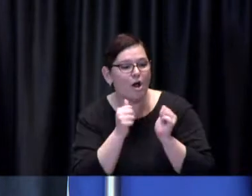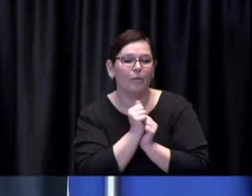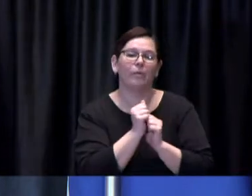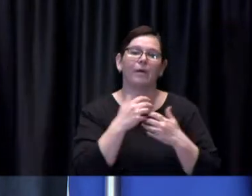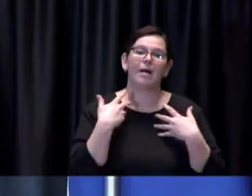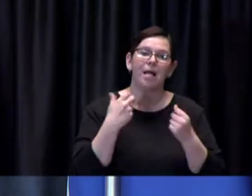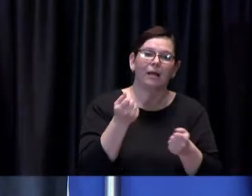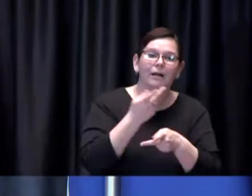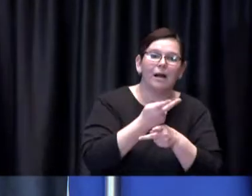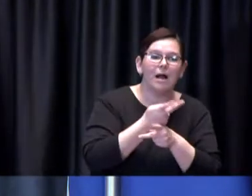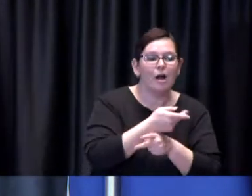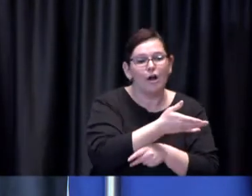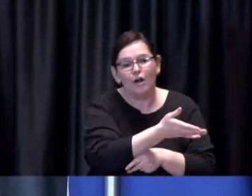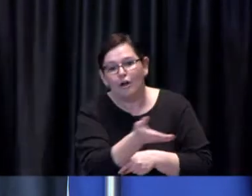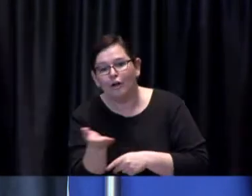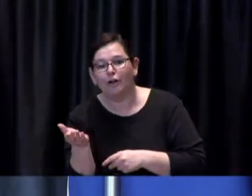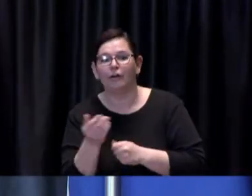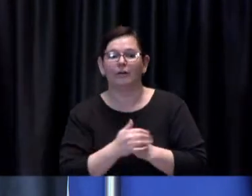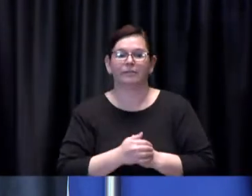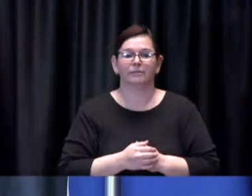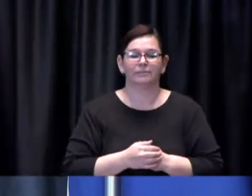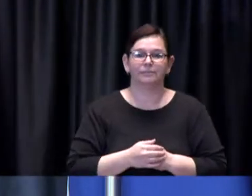Brad: Thank you final question is to Dave Rider from the Toronto Star Dave.